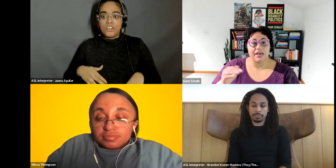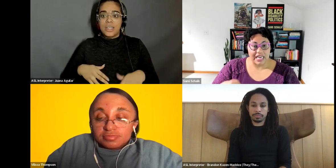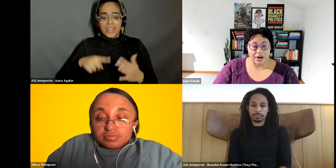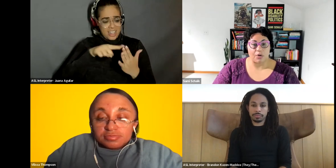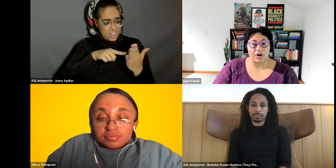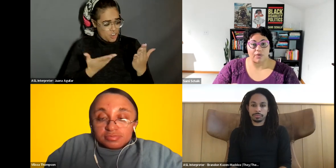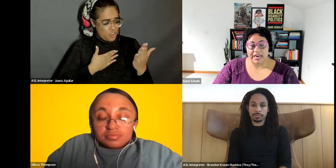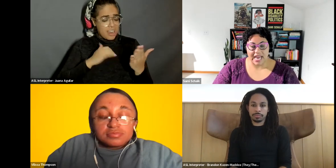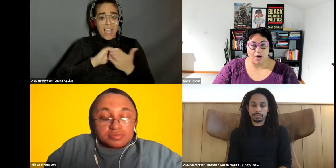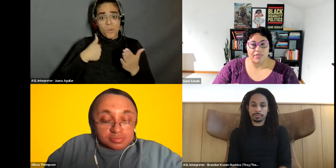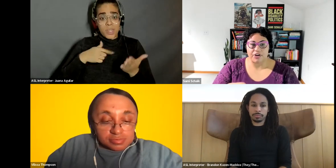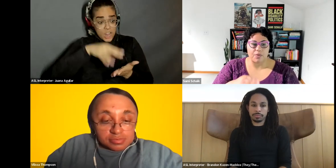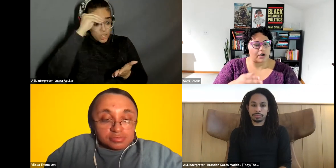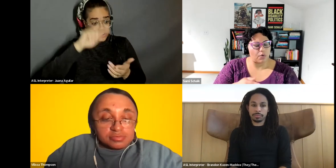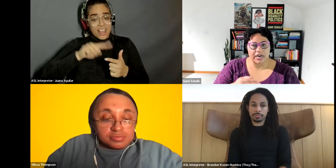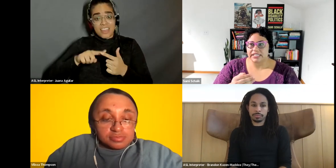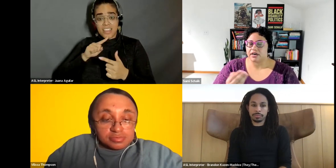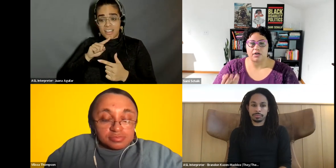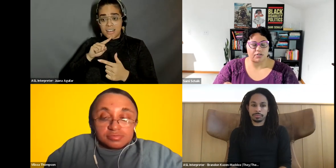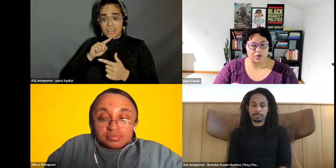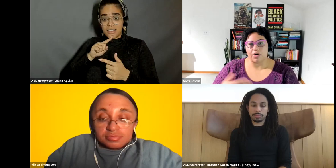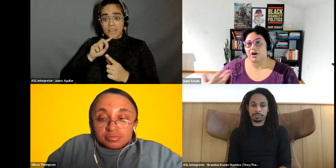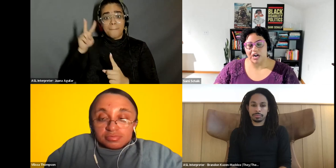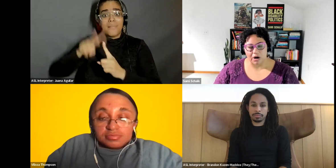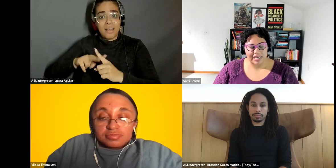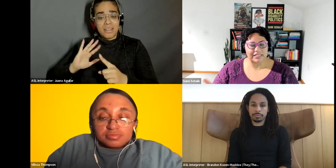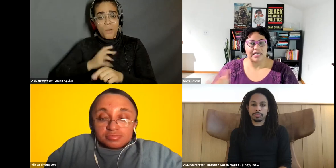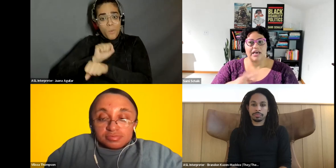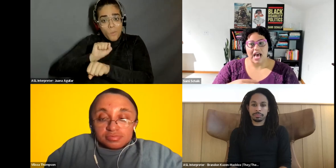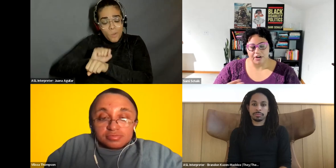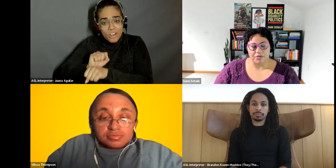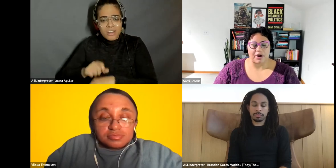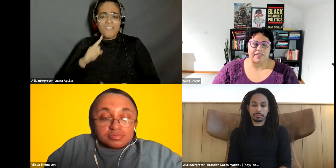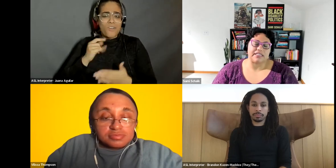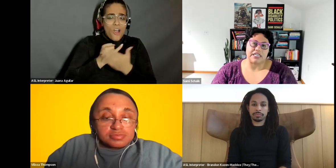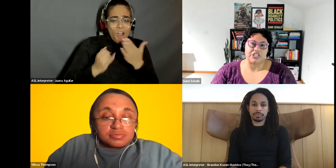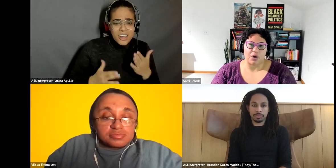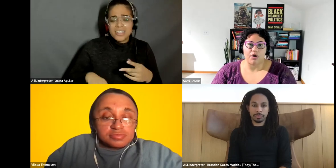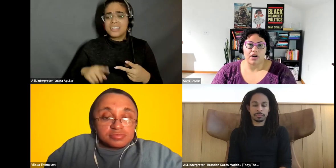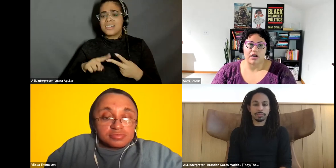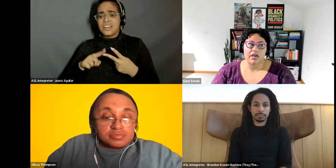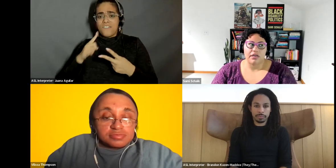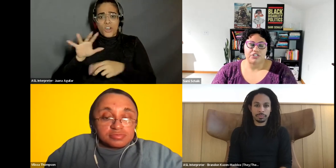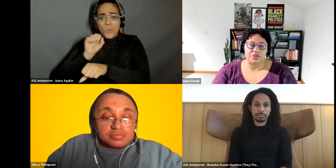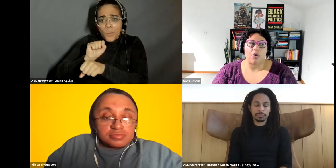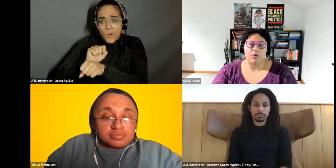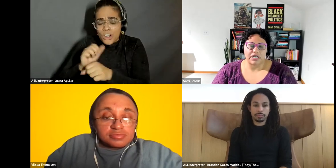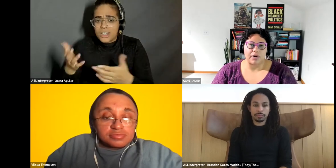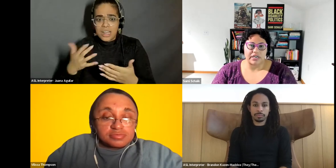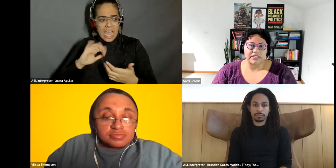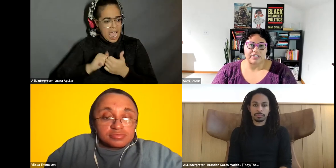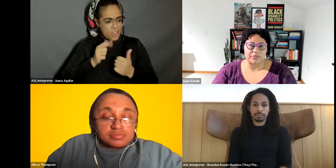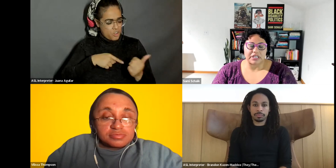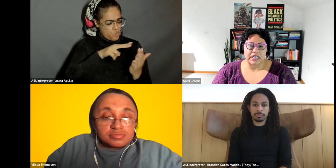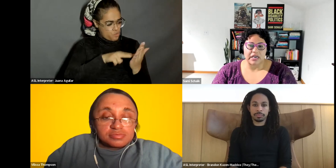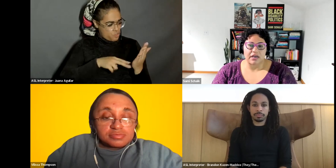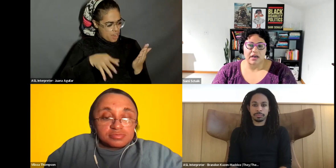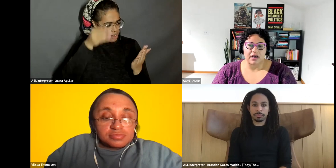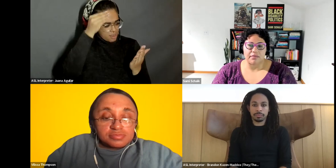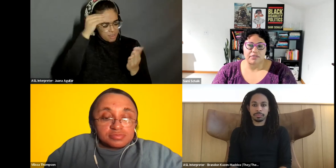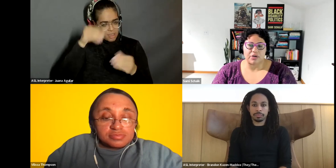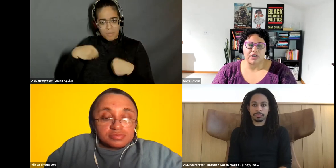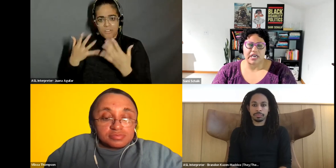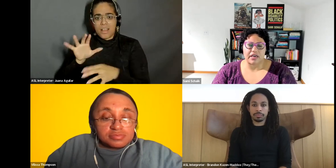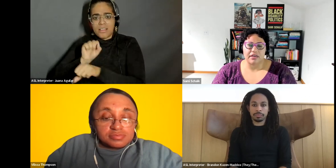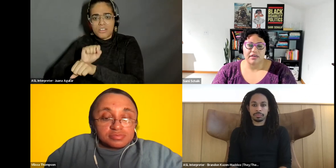Sami Schalk: in our work right now, whether you are an organizer or a culture worker and artist. How do you bring this into your work to hold an awareness of disability? So i'm really